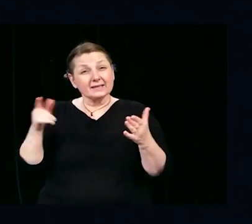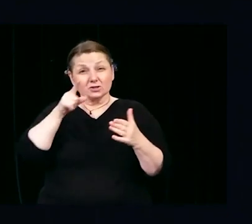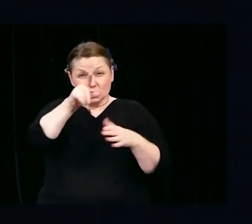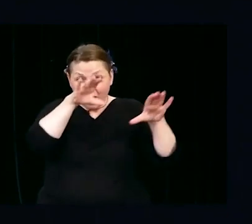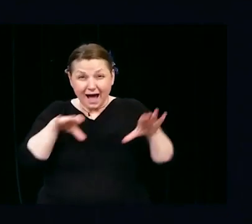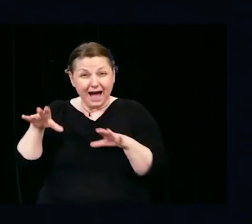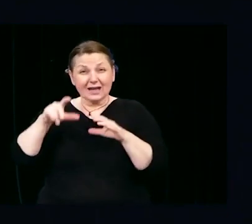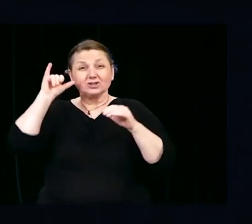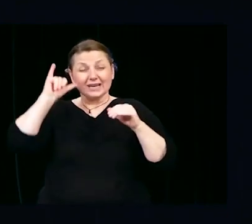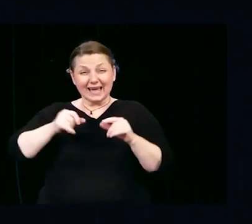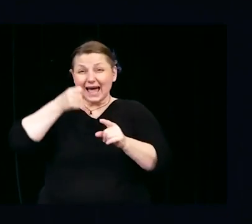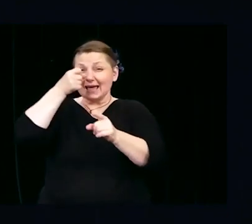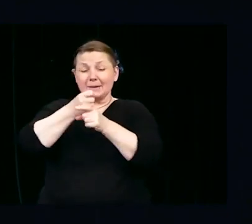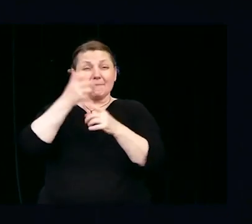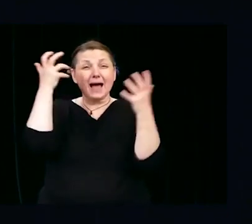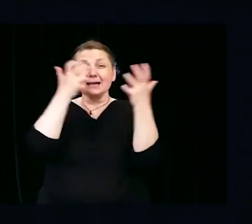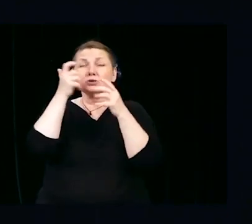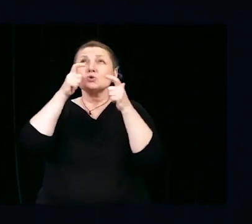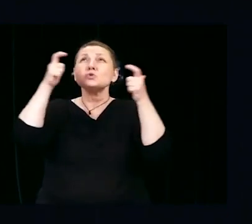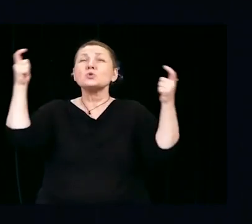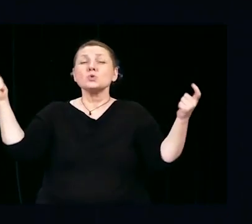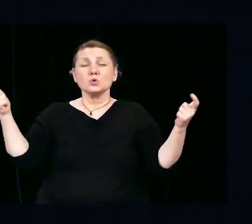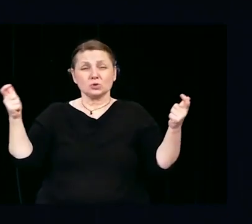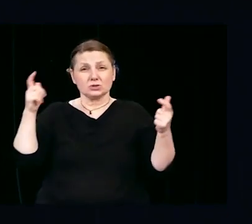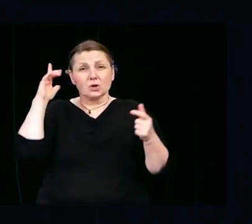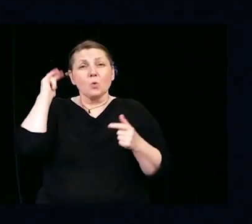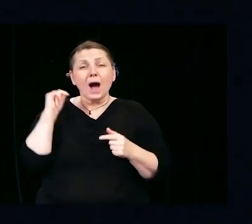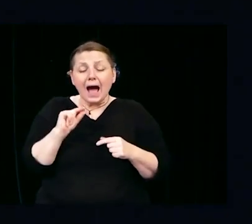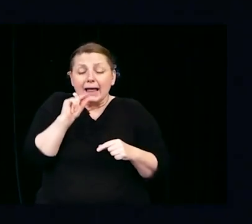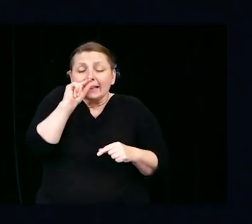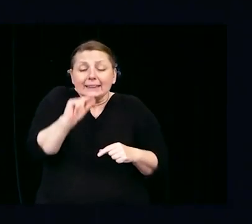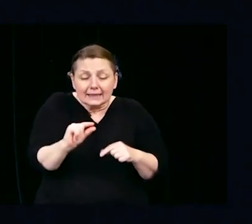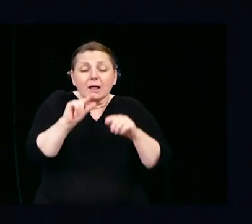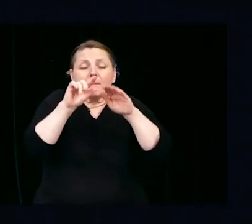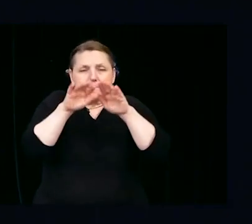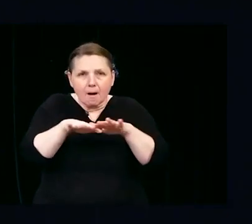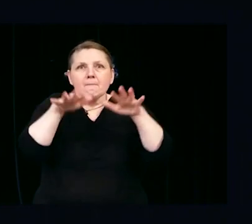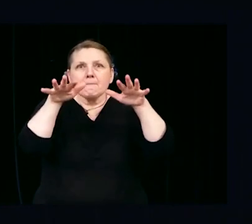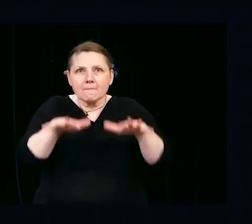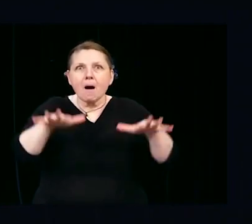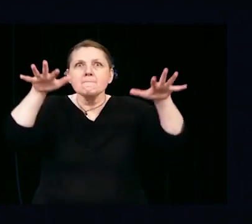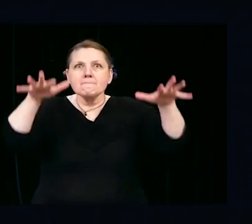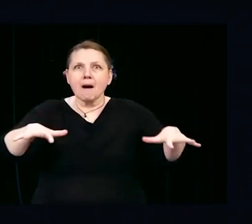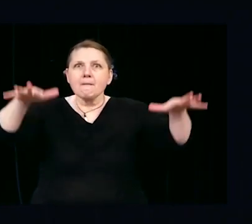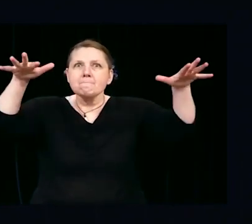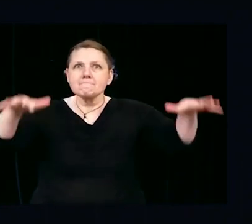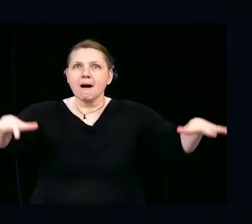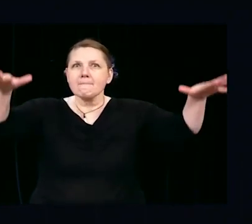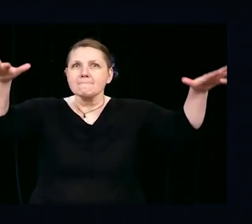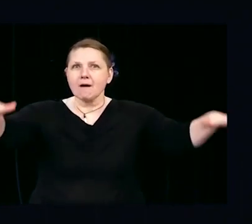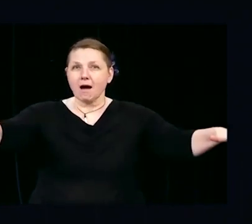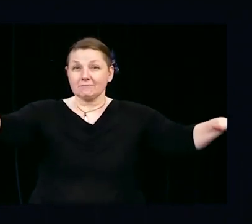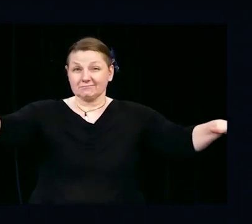You may not even see right away. Segundo encuentra tus personas.